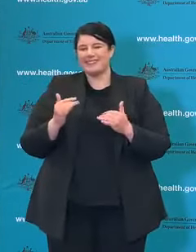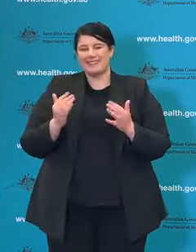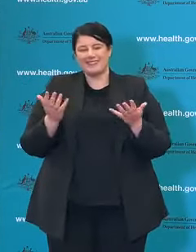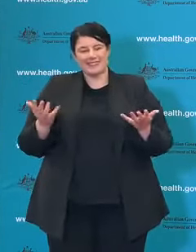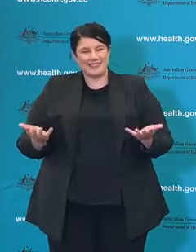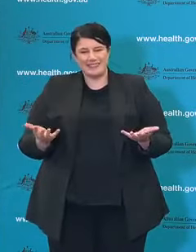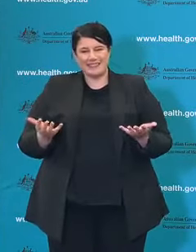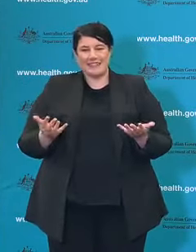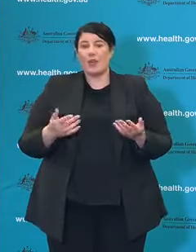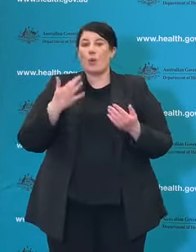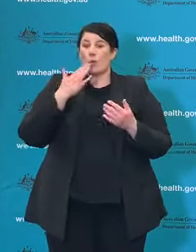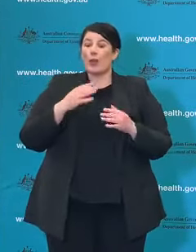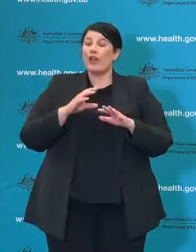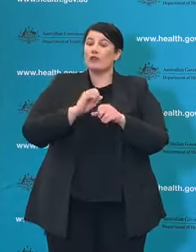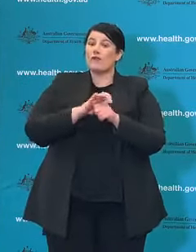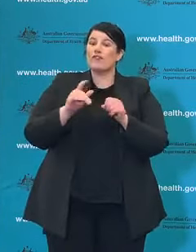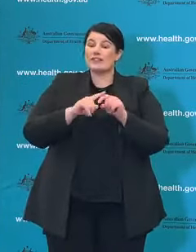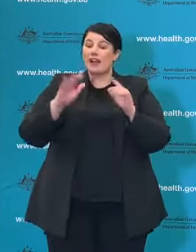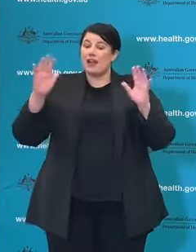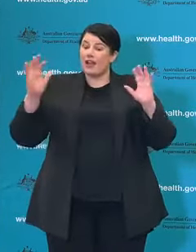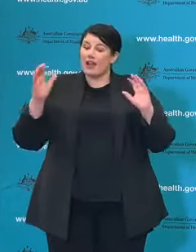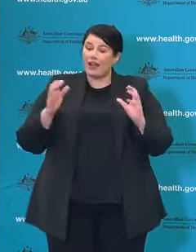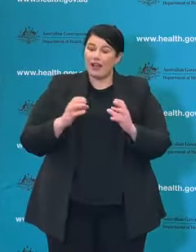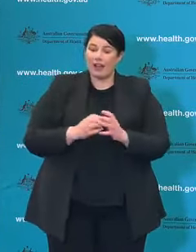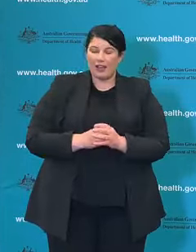We can go back to the old, you know eight pub crawl.